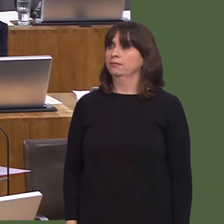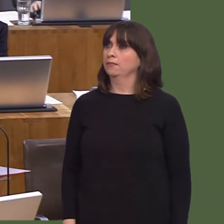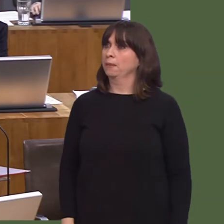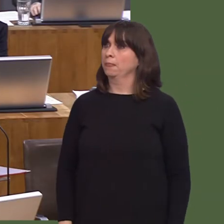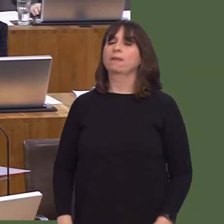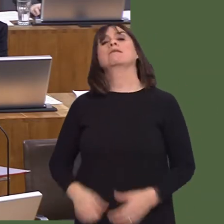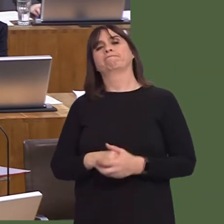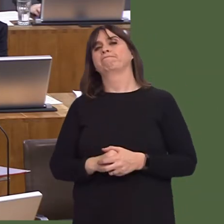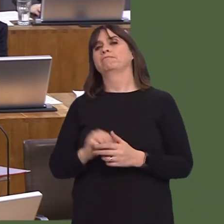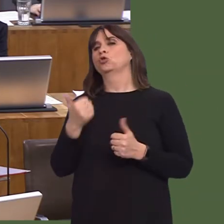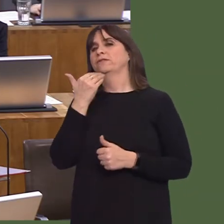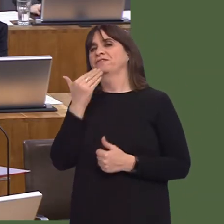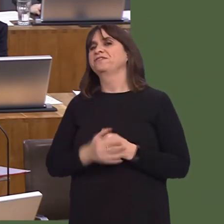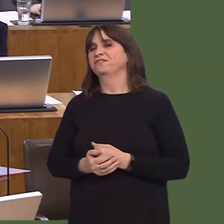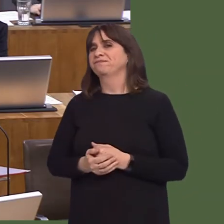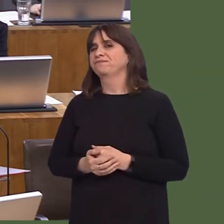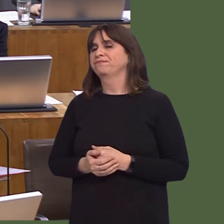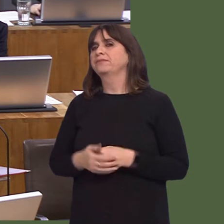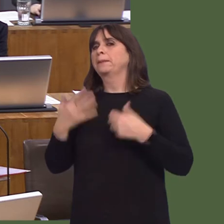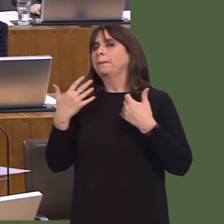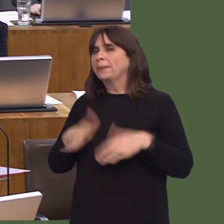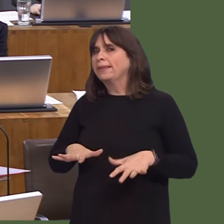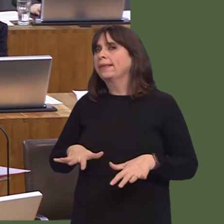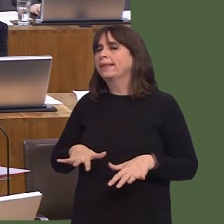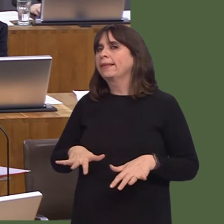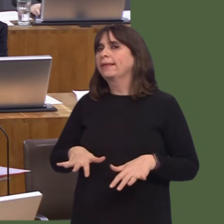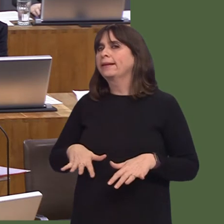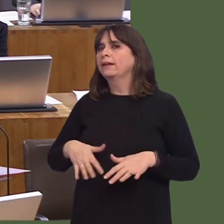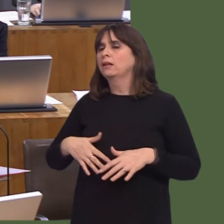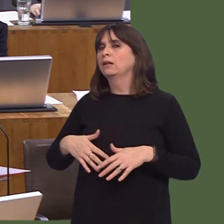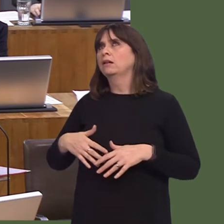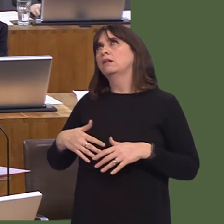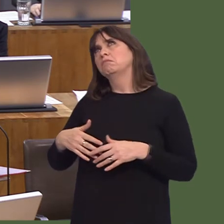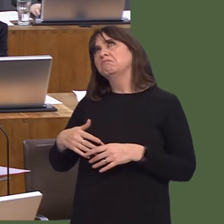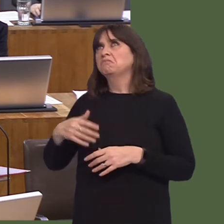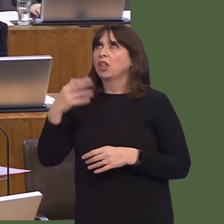Caerphilly's housing land supply position is being hampered by the failure to make progress